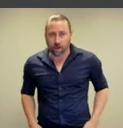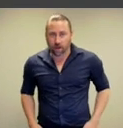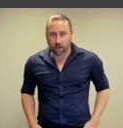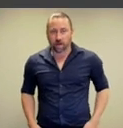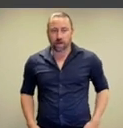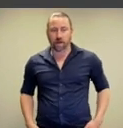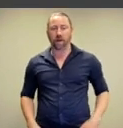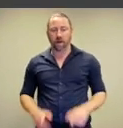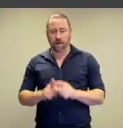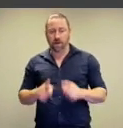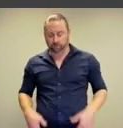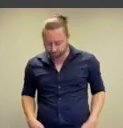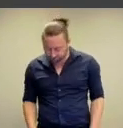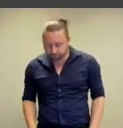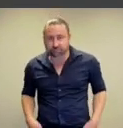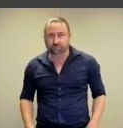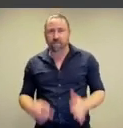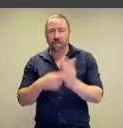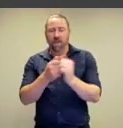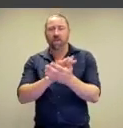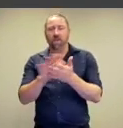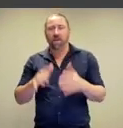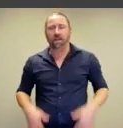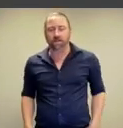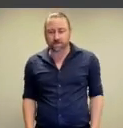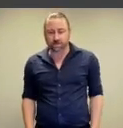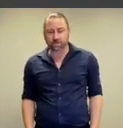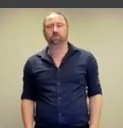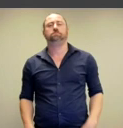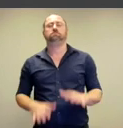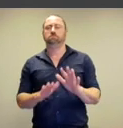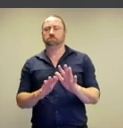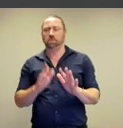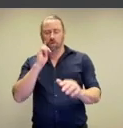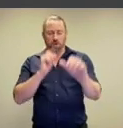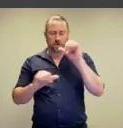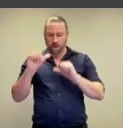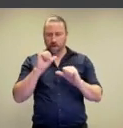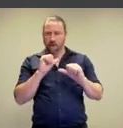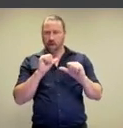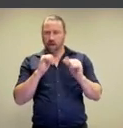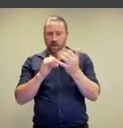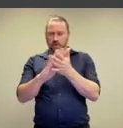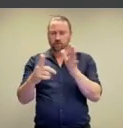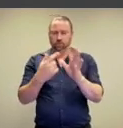and the tops of two eyes.